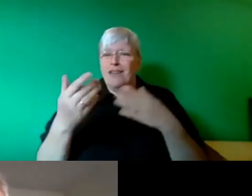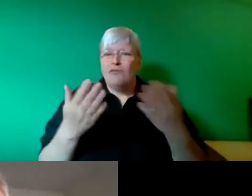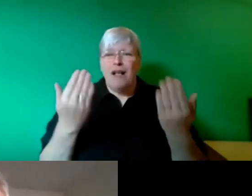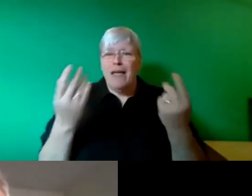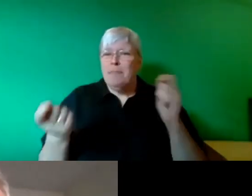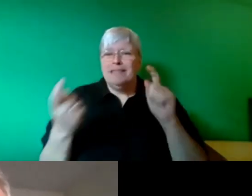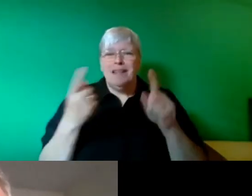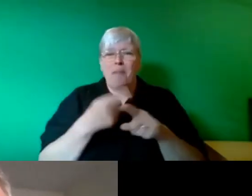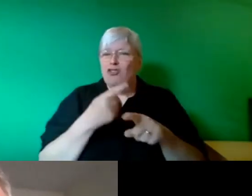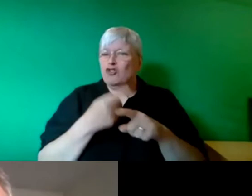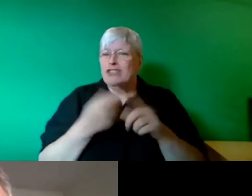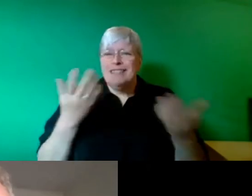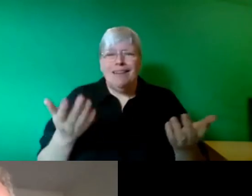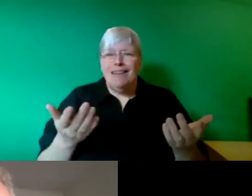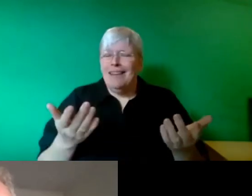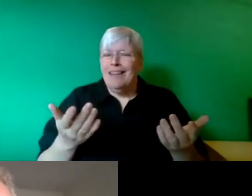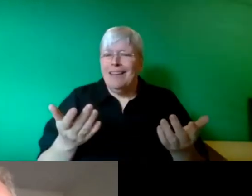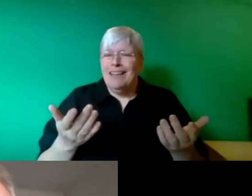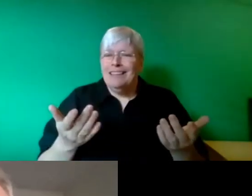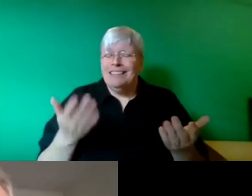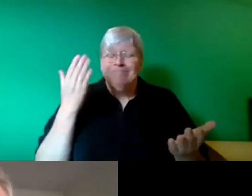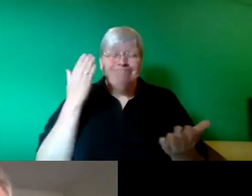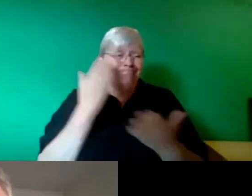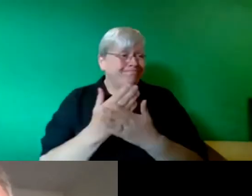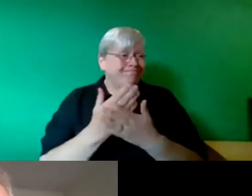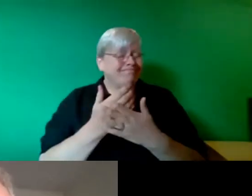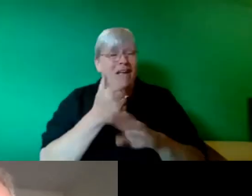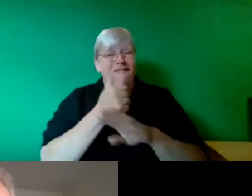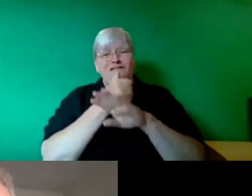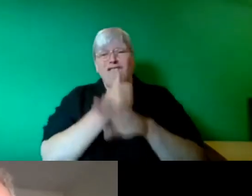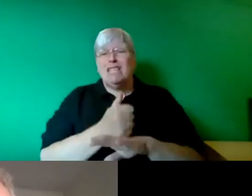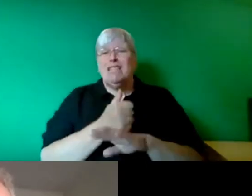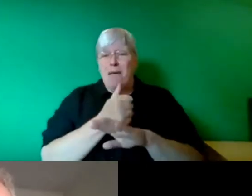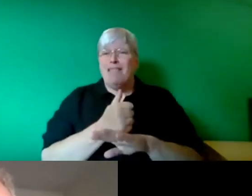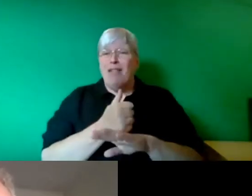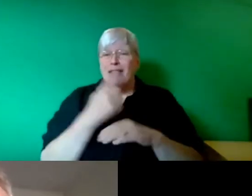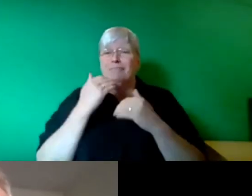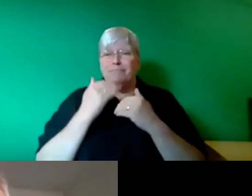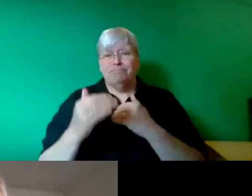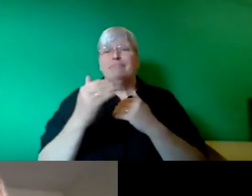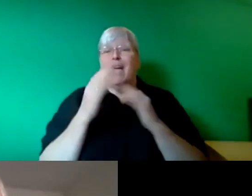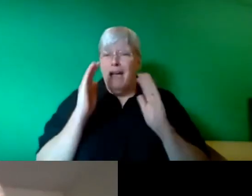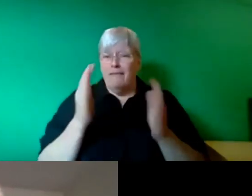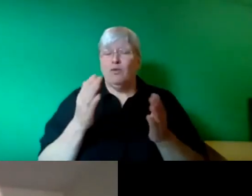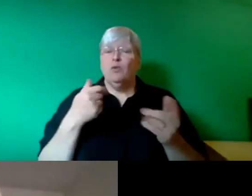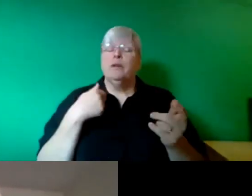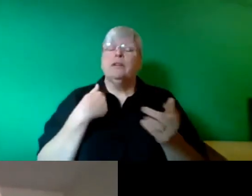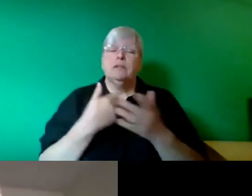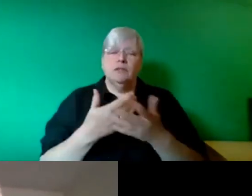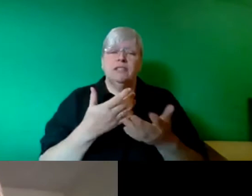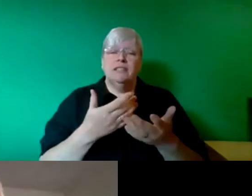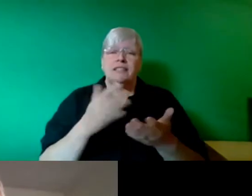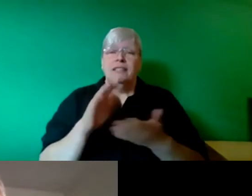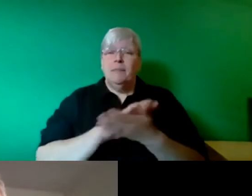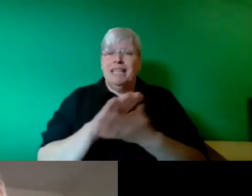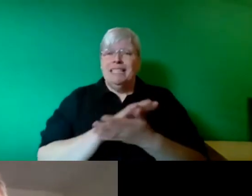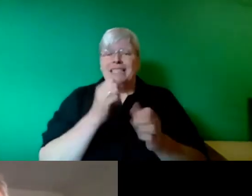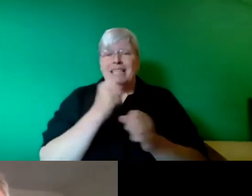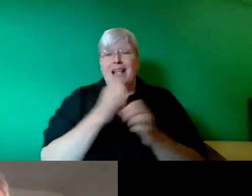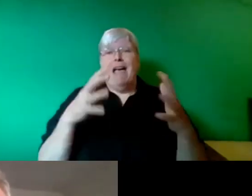This is I think the point of departure. This then makes Glasgow for me, and I've been to many COPs,